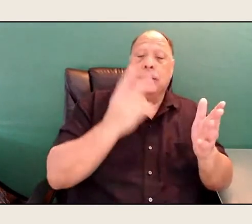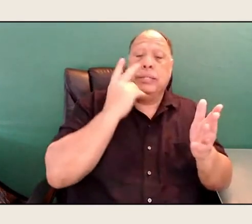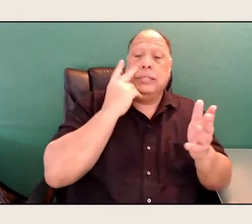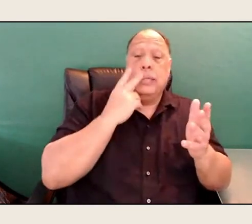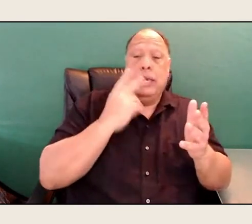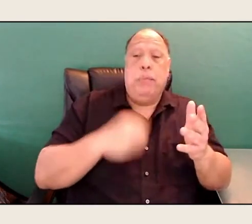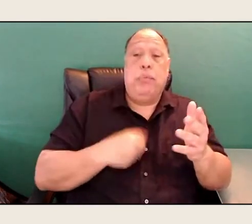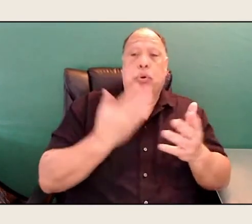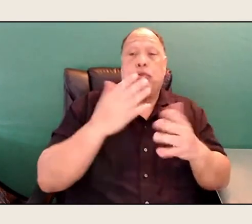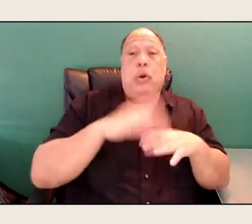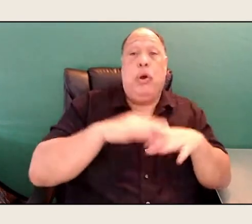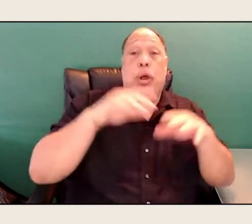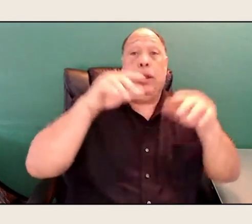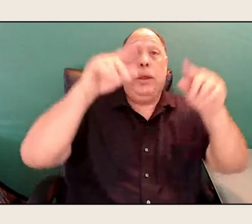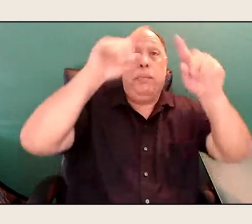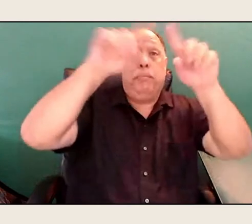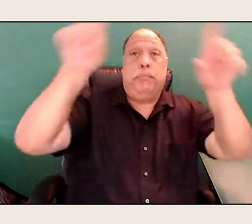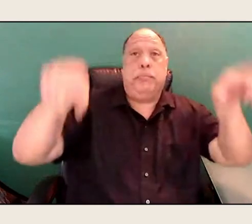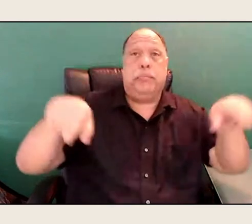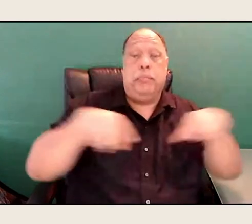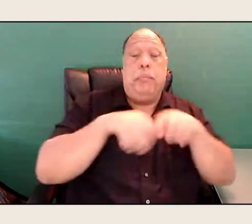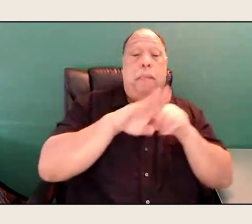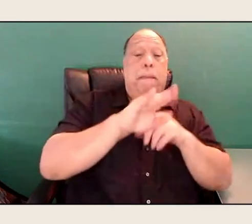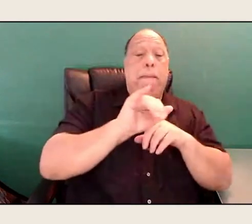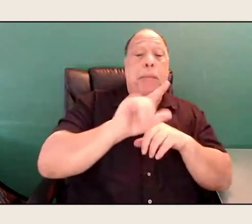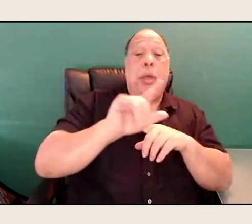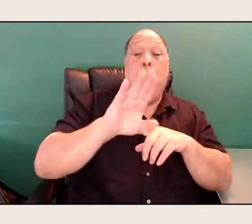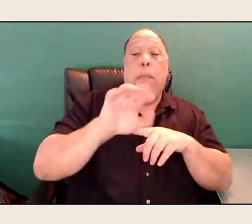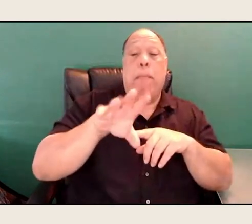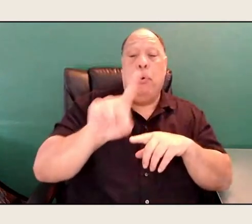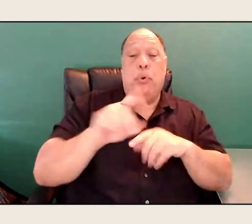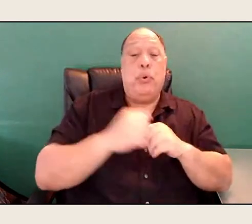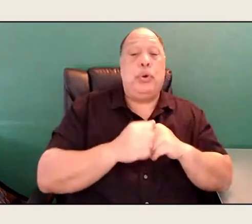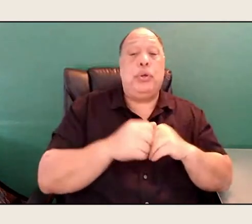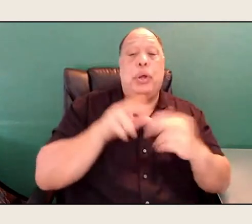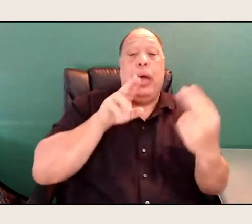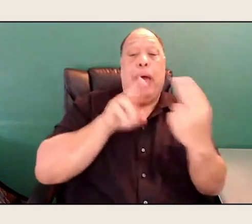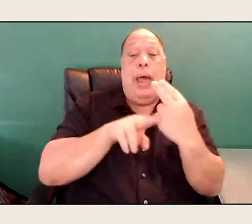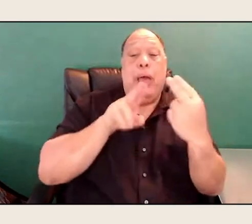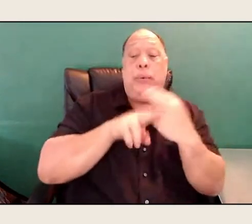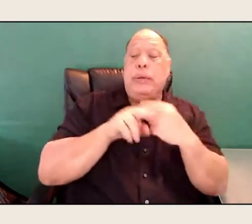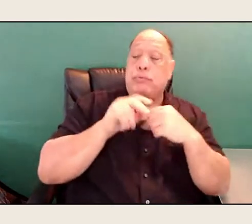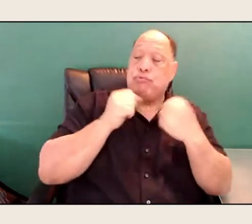or on a little sign on the highway, where you're going along, and you don't expect it,